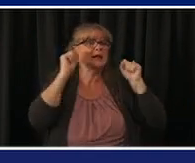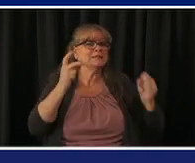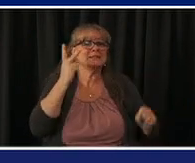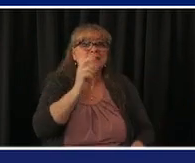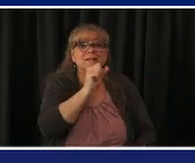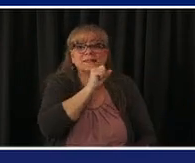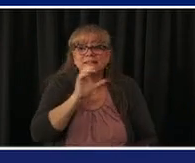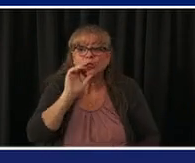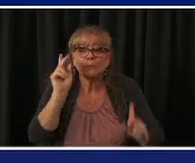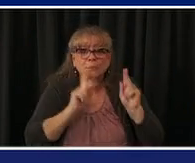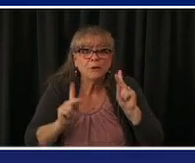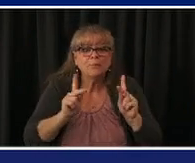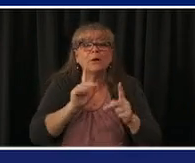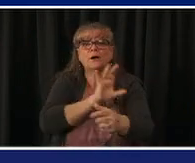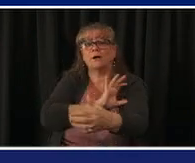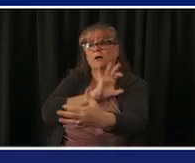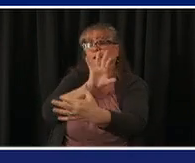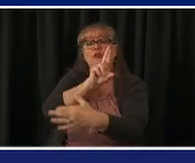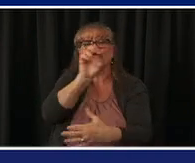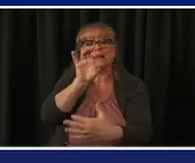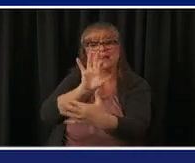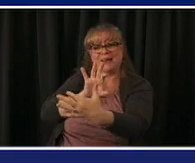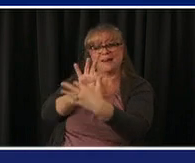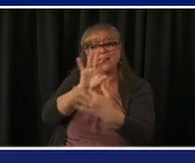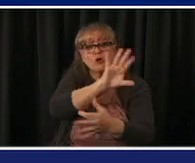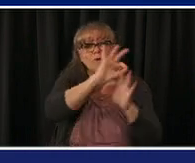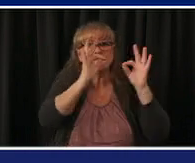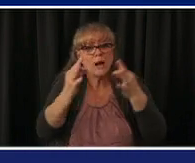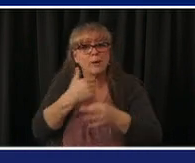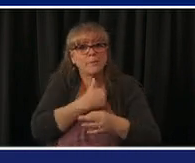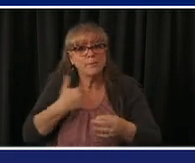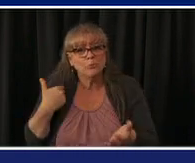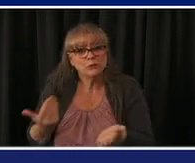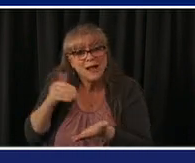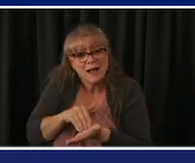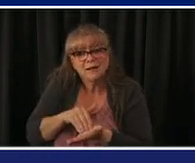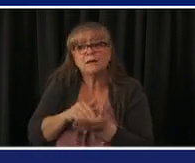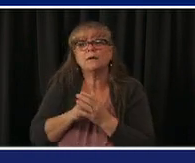know my my family went out to eat for the first time in a while um a few days ago and it was great